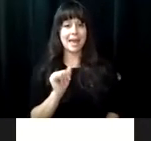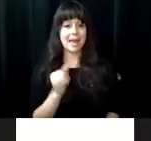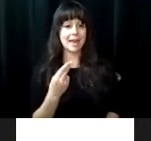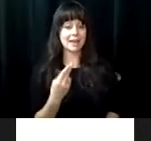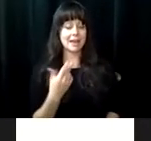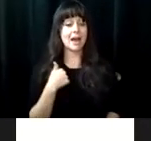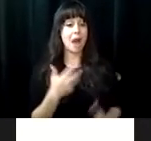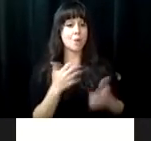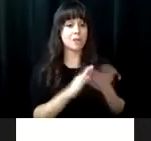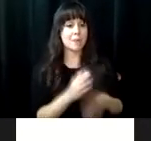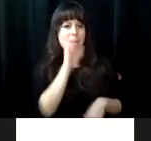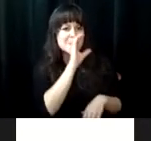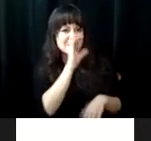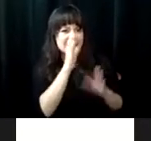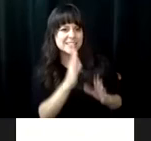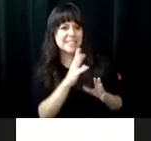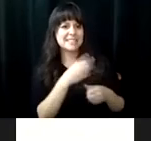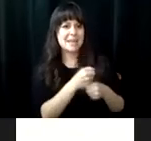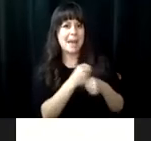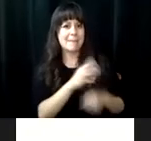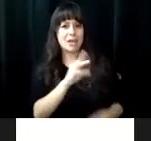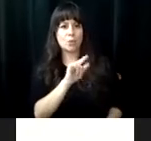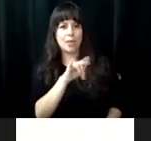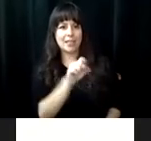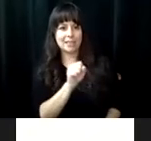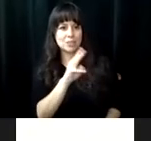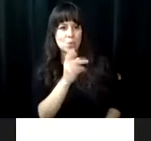school choir teacher. >> Hello, my name is Hanna, and my